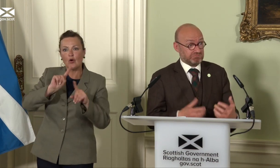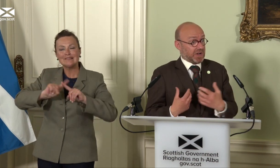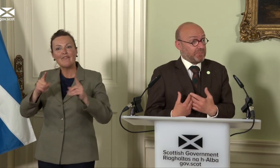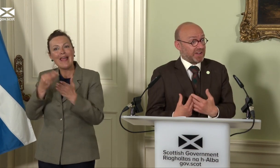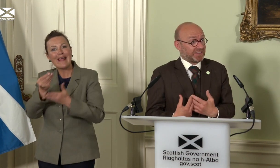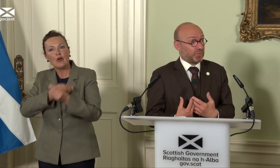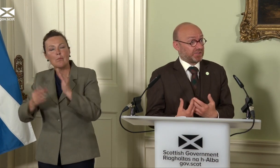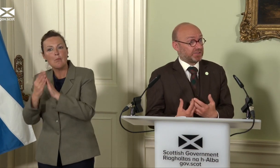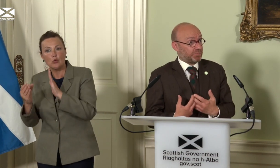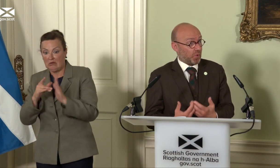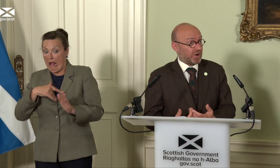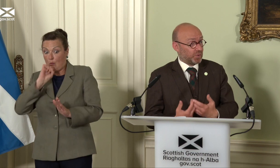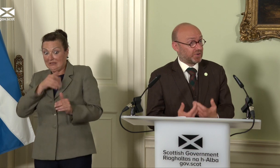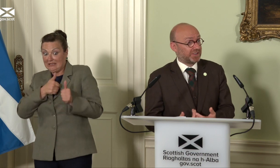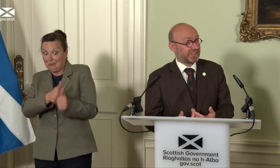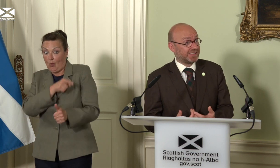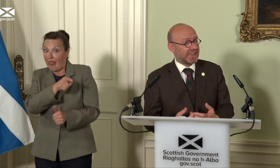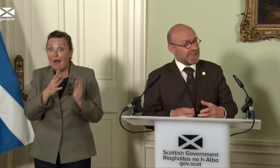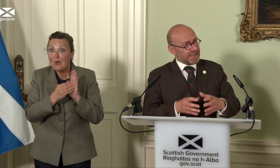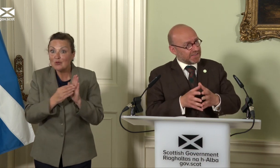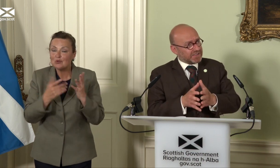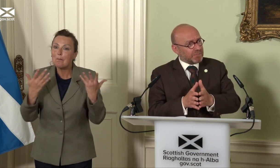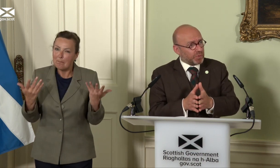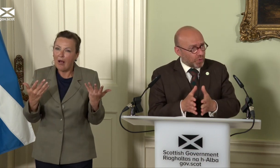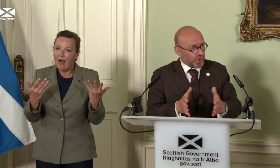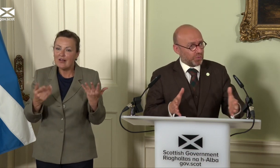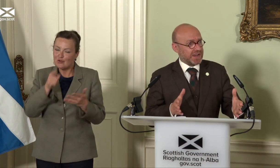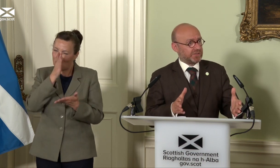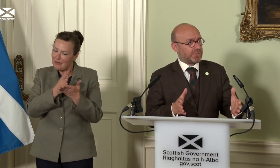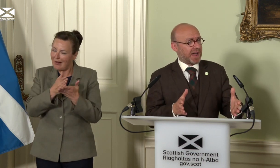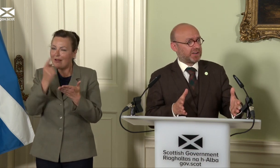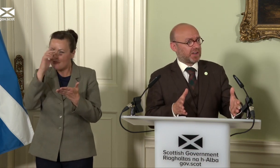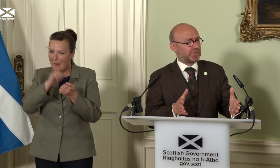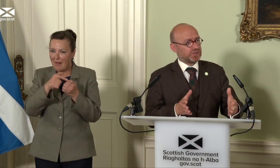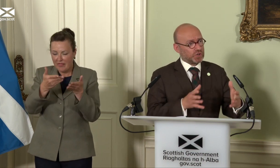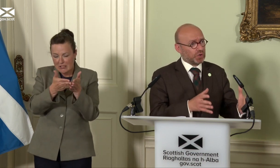I personally wouldn’t support and would criticise. This is a broad range of comparator countries. Not